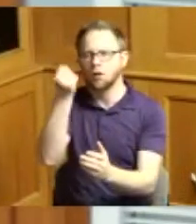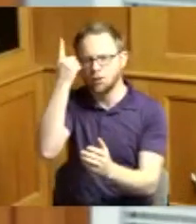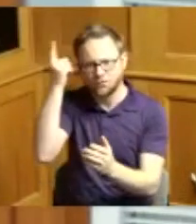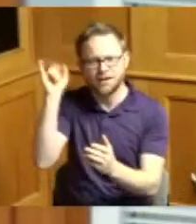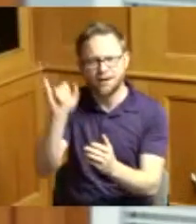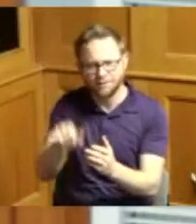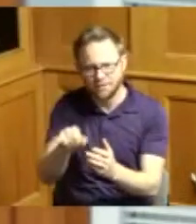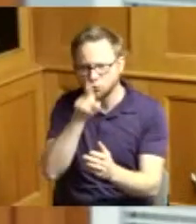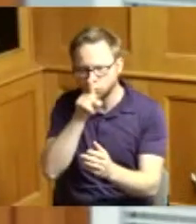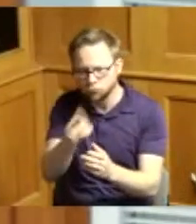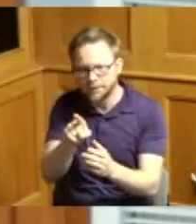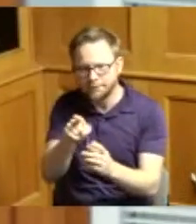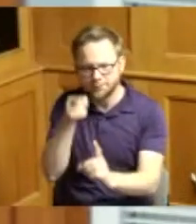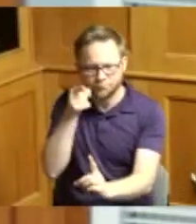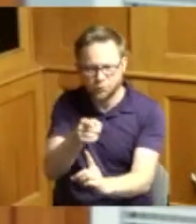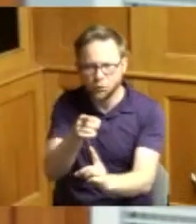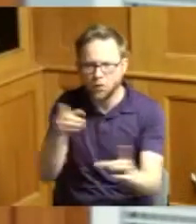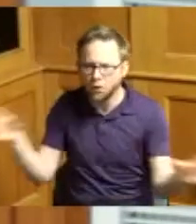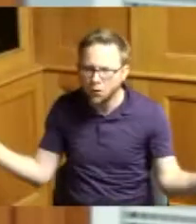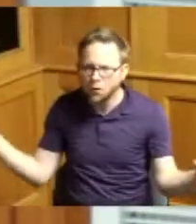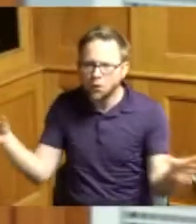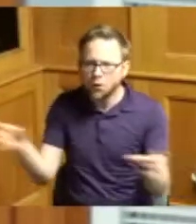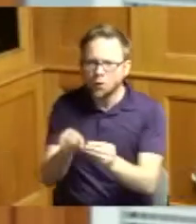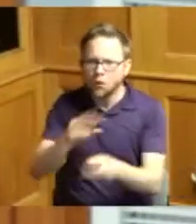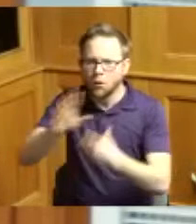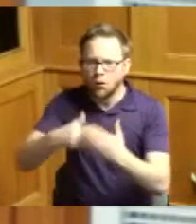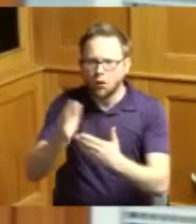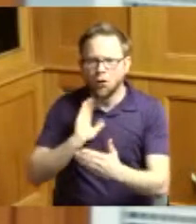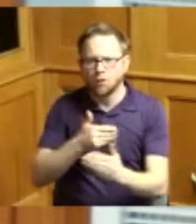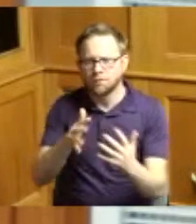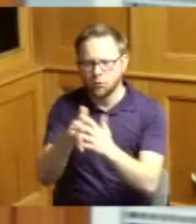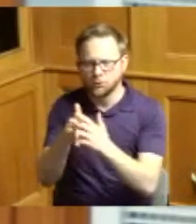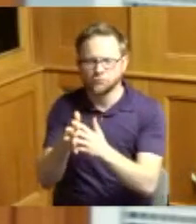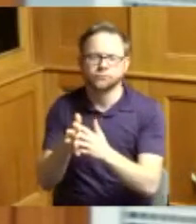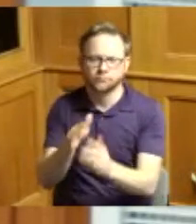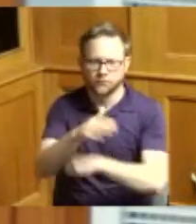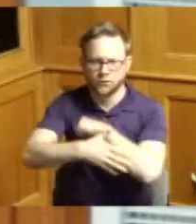and so again I appreciate and I'm humbled by this honor and I'm grateful